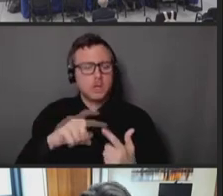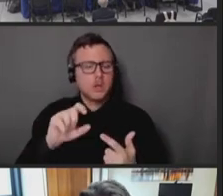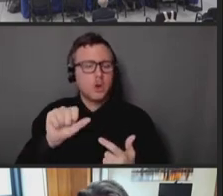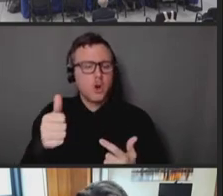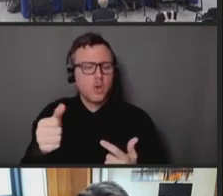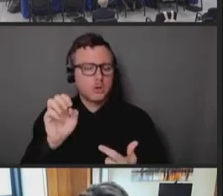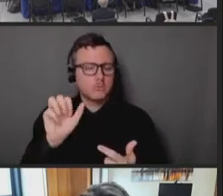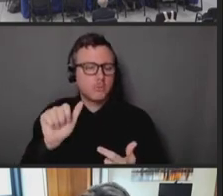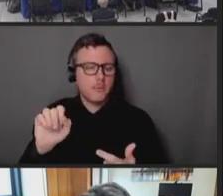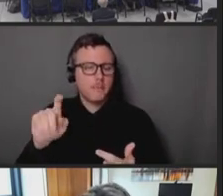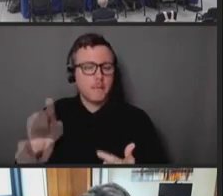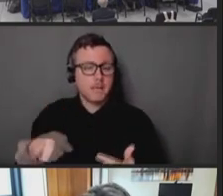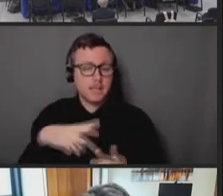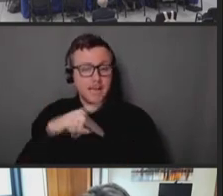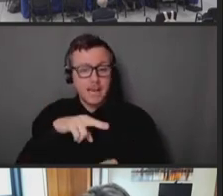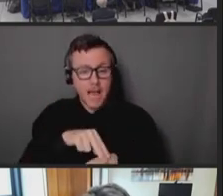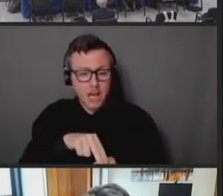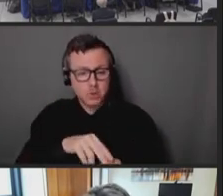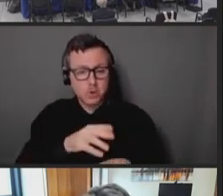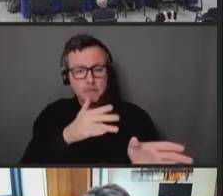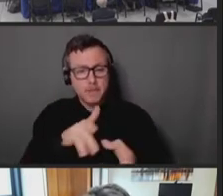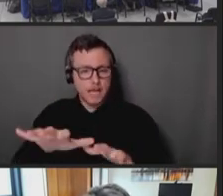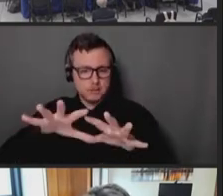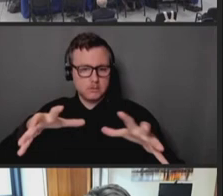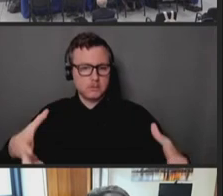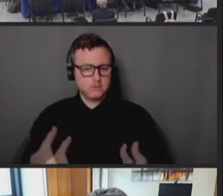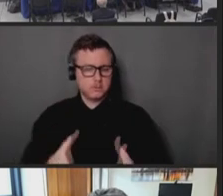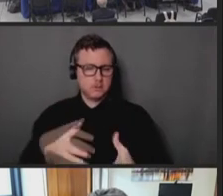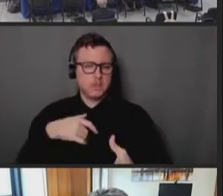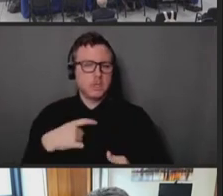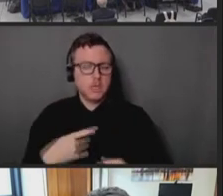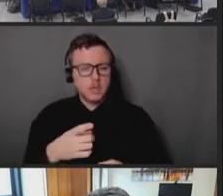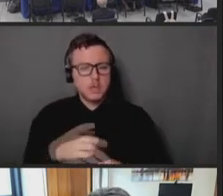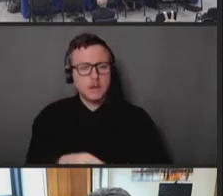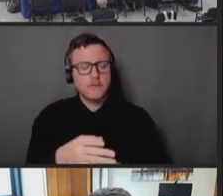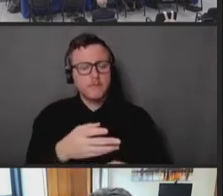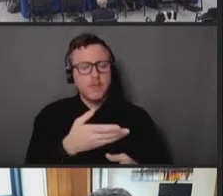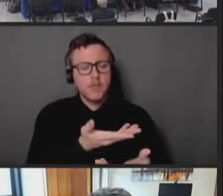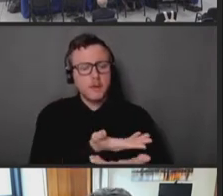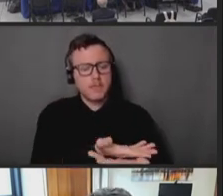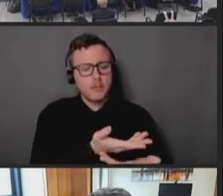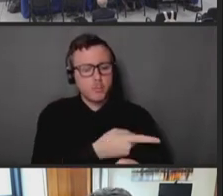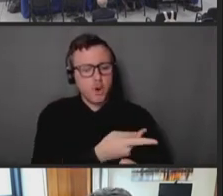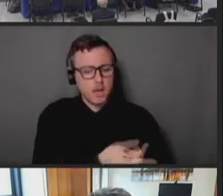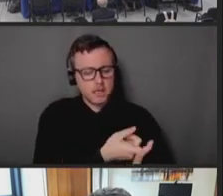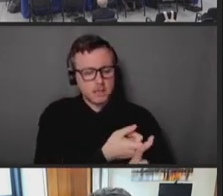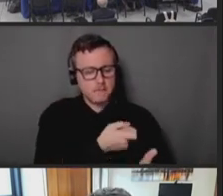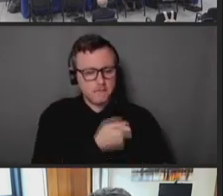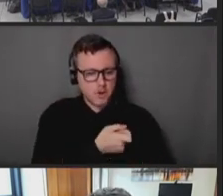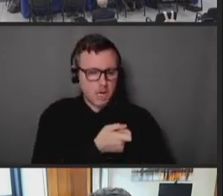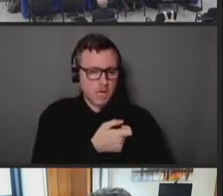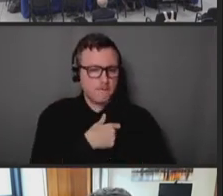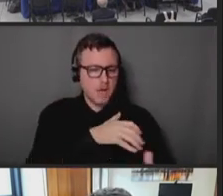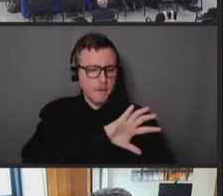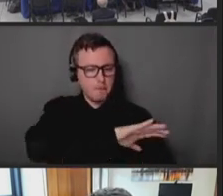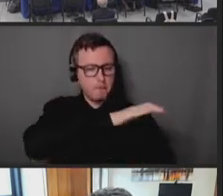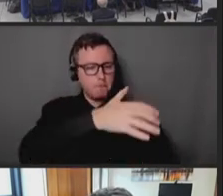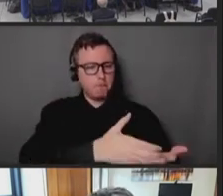the national plans involve moving product at a -- essentially a bulk level to state